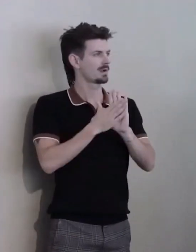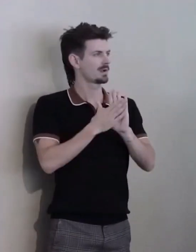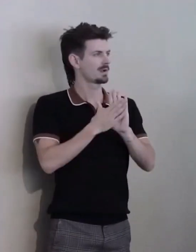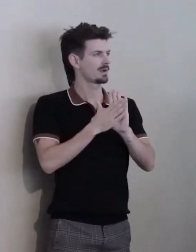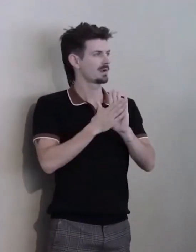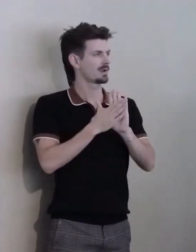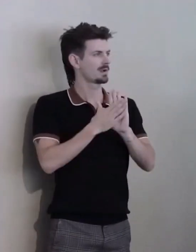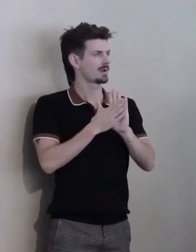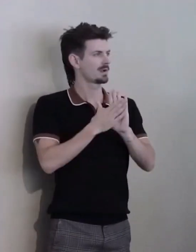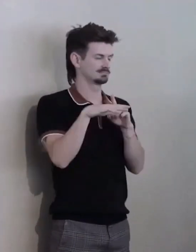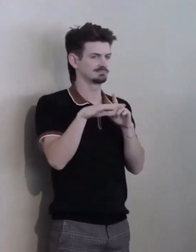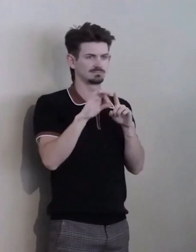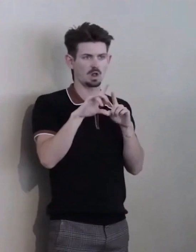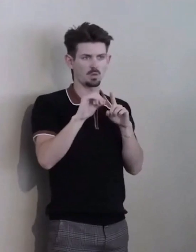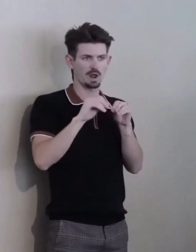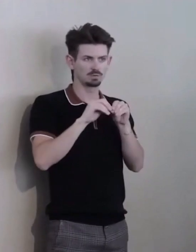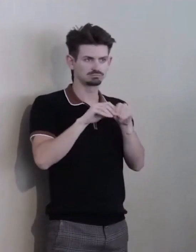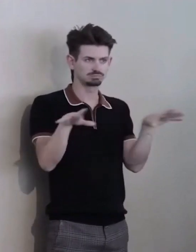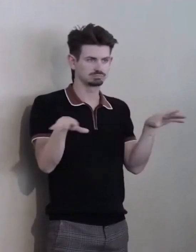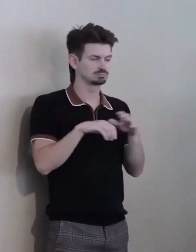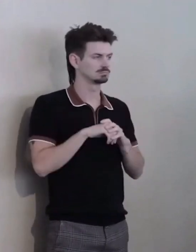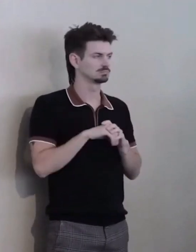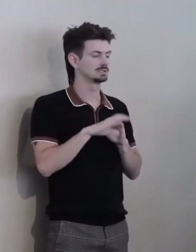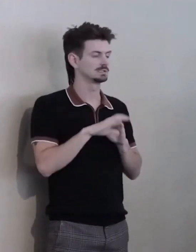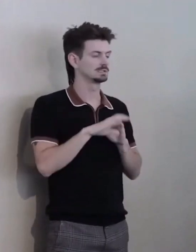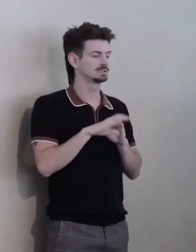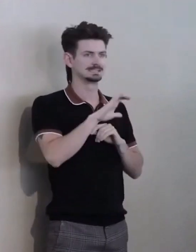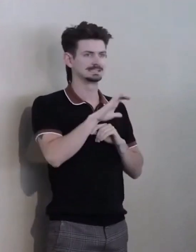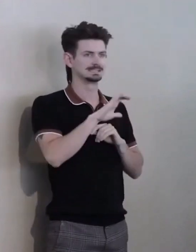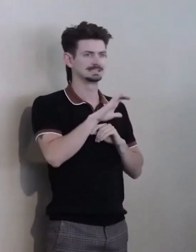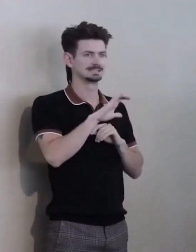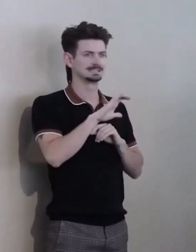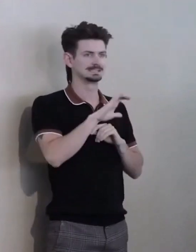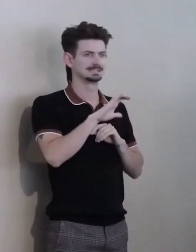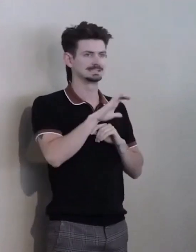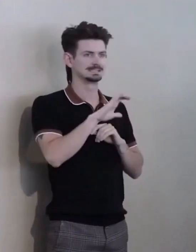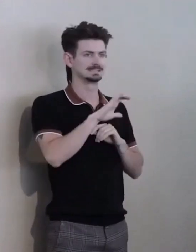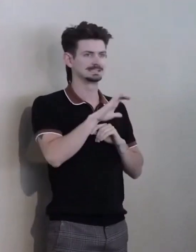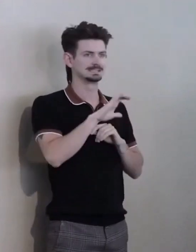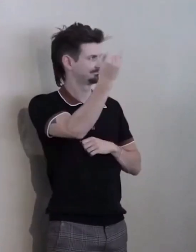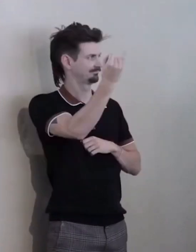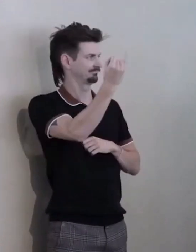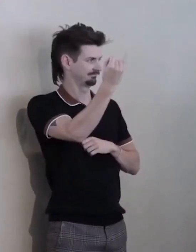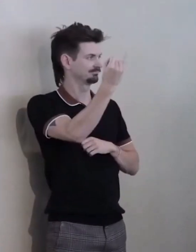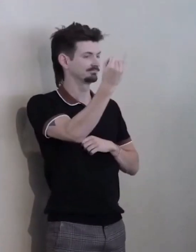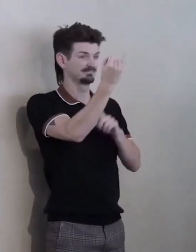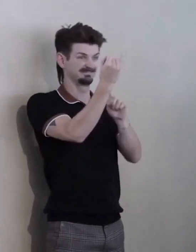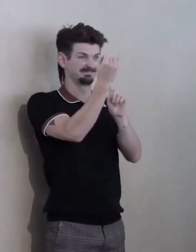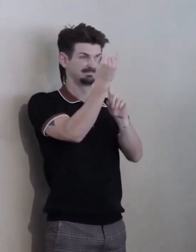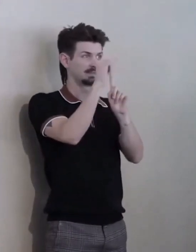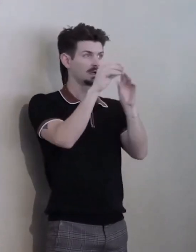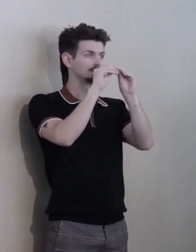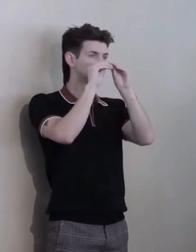CCDC started as an idea and has grown into a force.